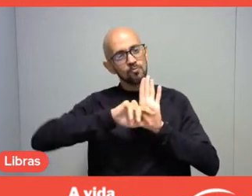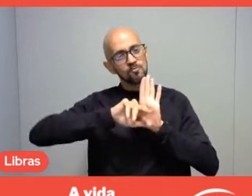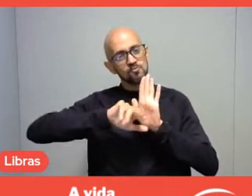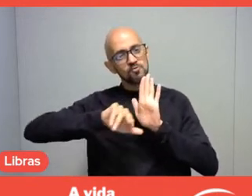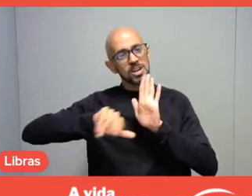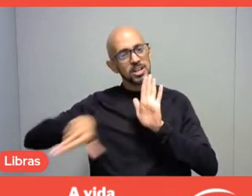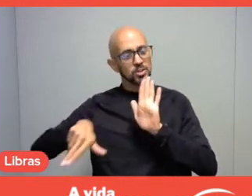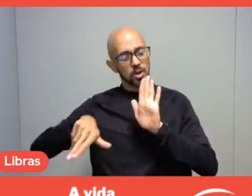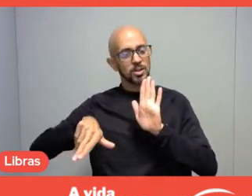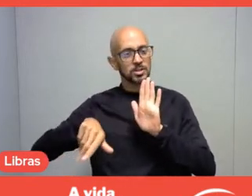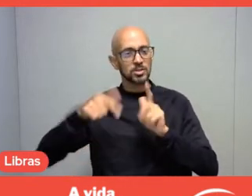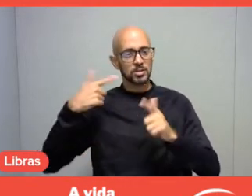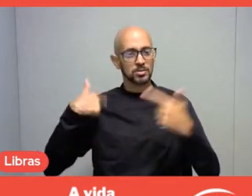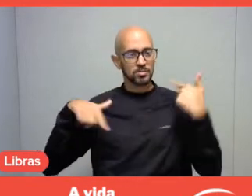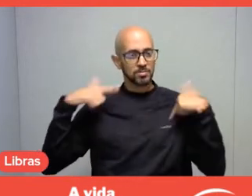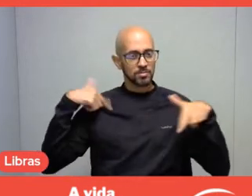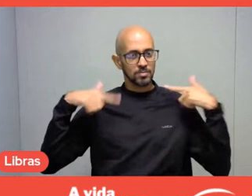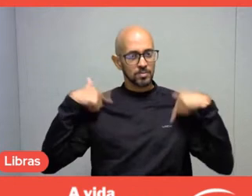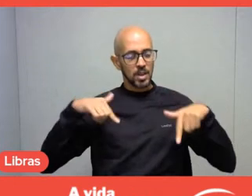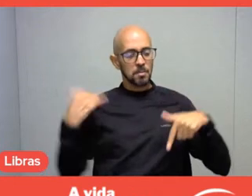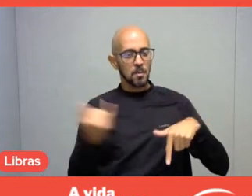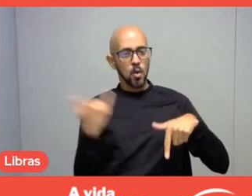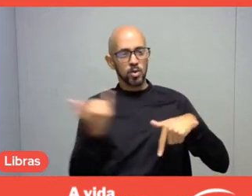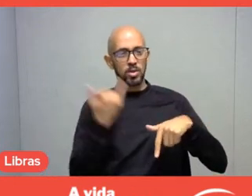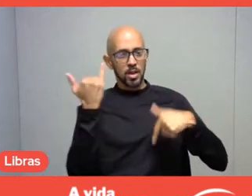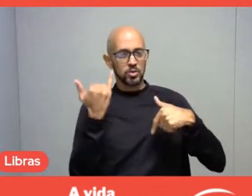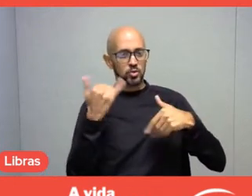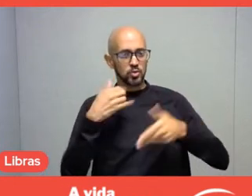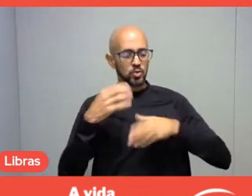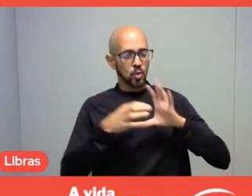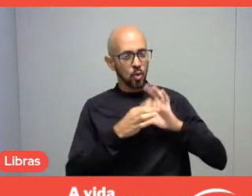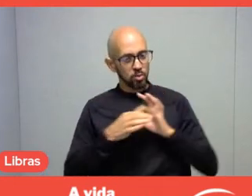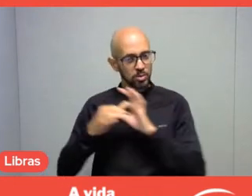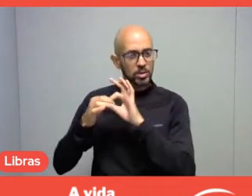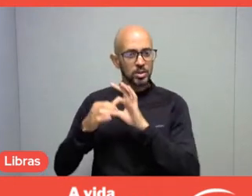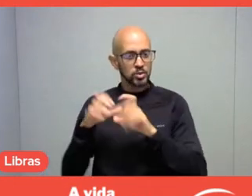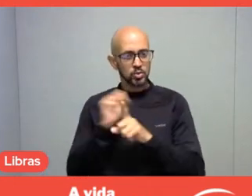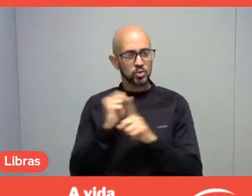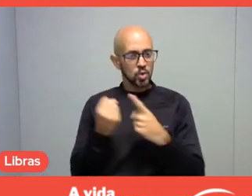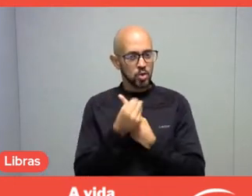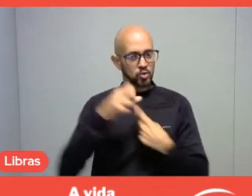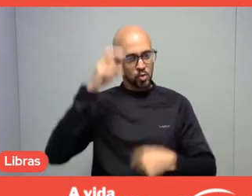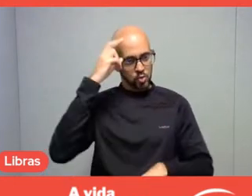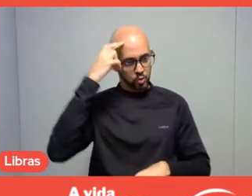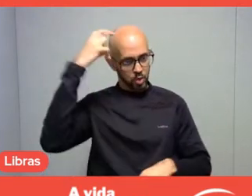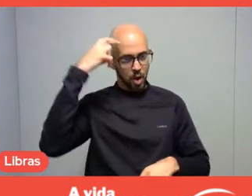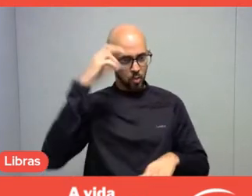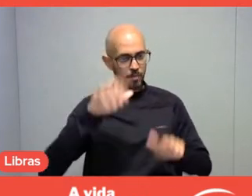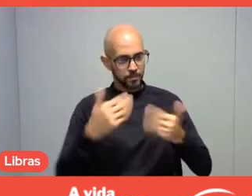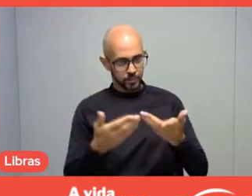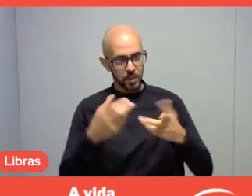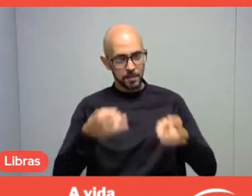the approximation of leisure with sociocultural contexts. I notice then, Márcia, the importance of leisure